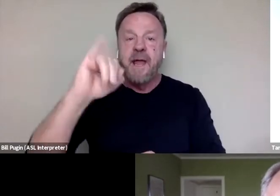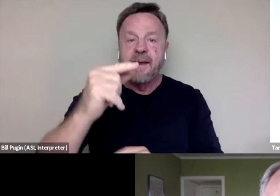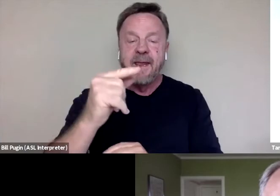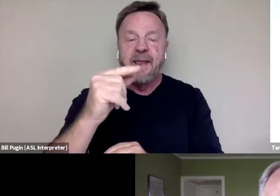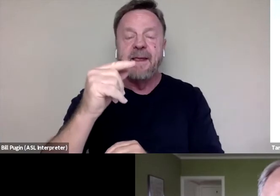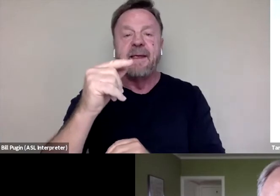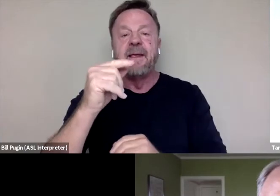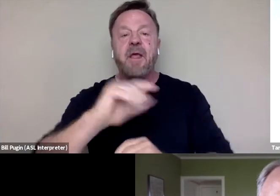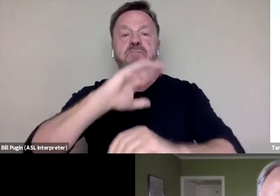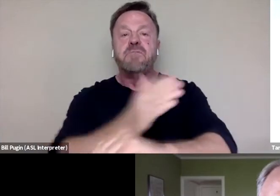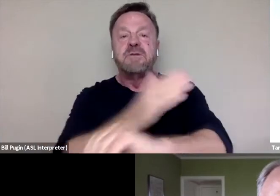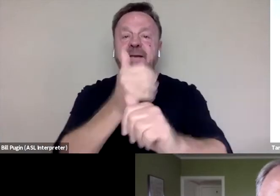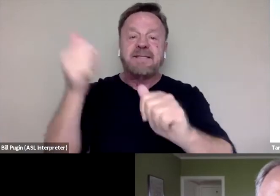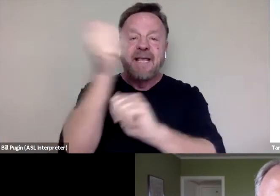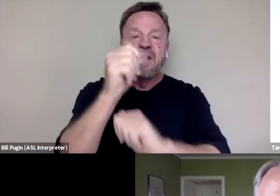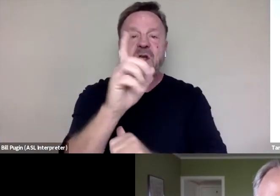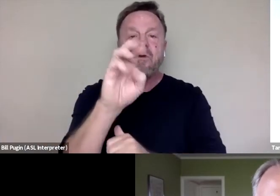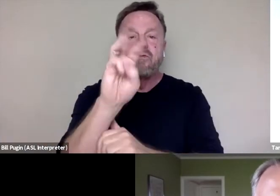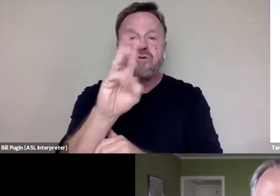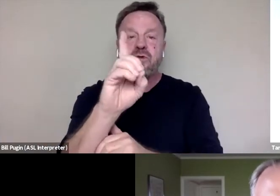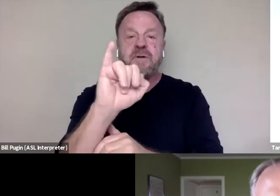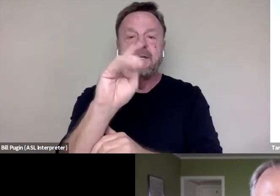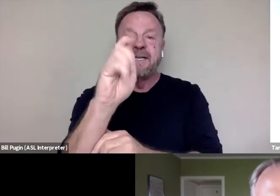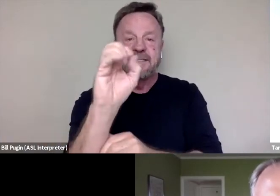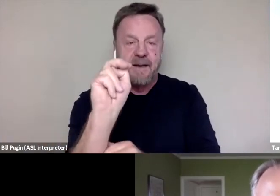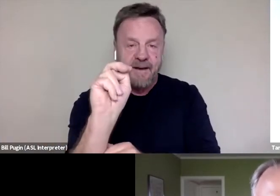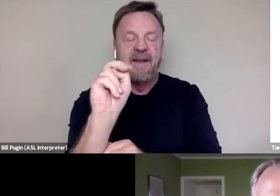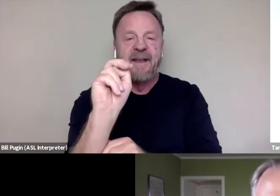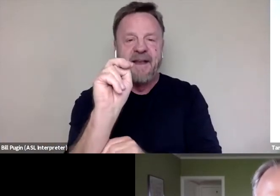music executive, Drew Dixon, who had collaborated,